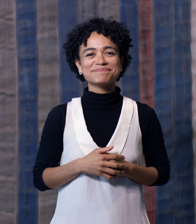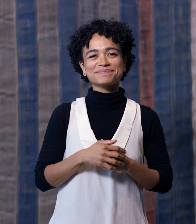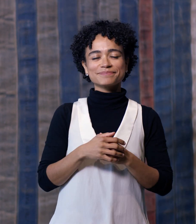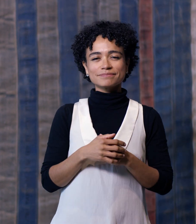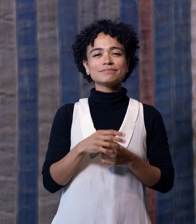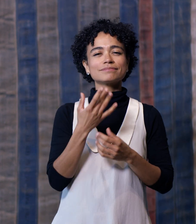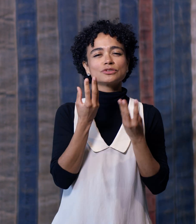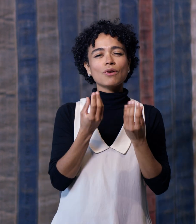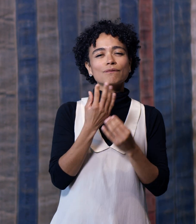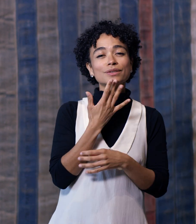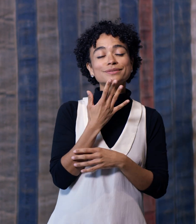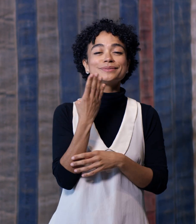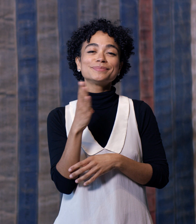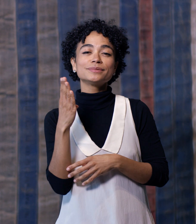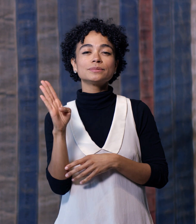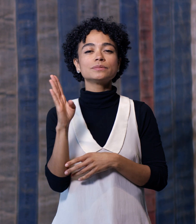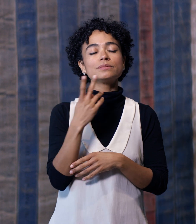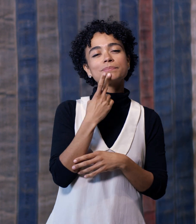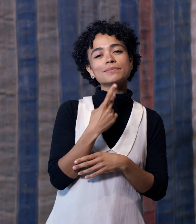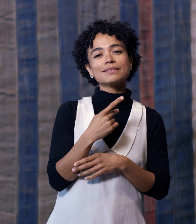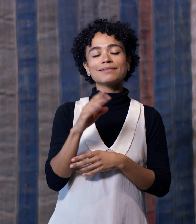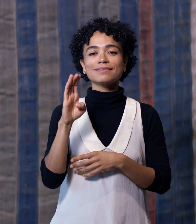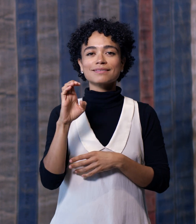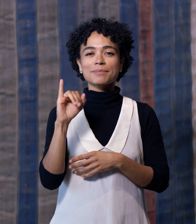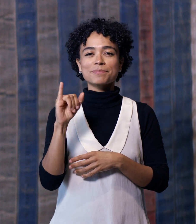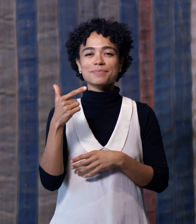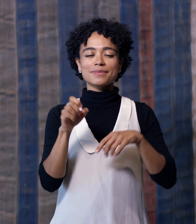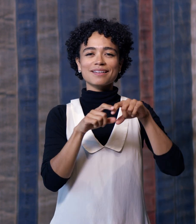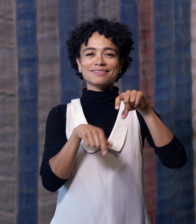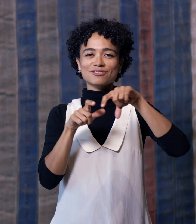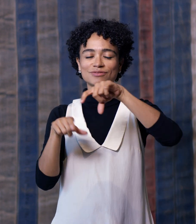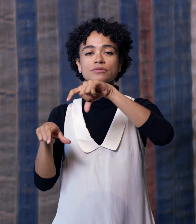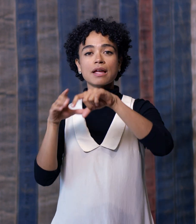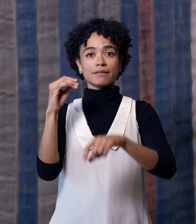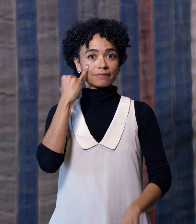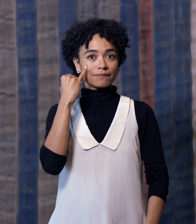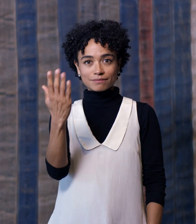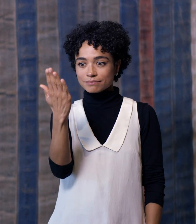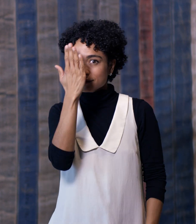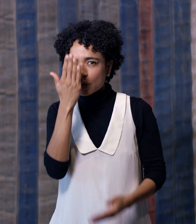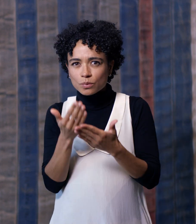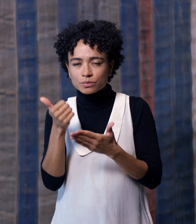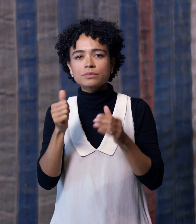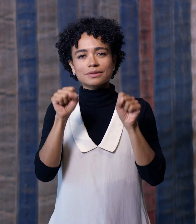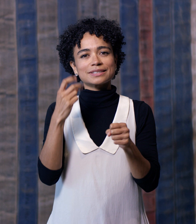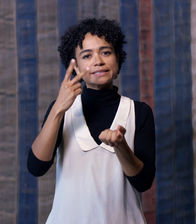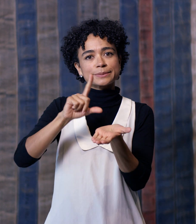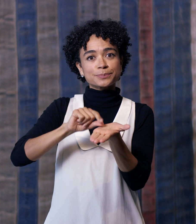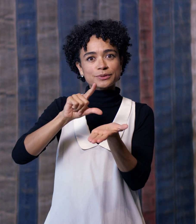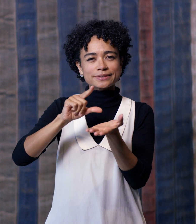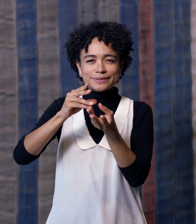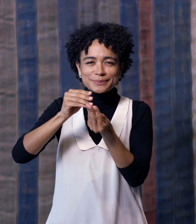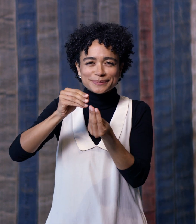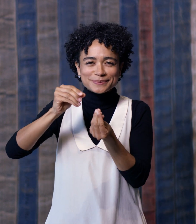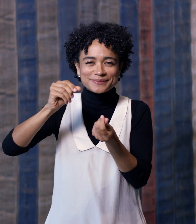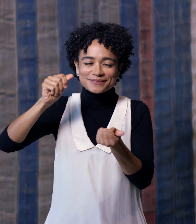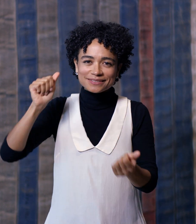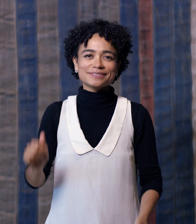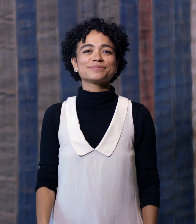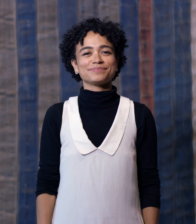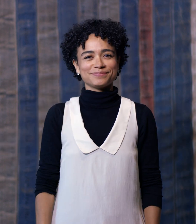Soft blues, pinks and beiges. And if you look closely, you can see print that is faded.